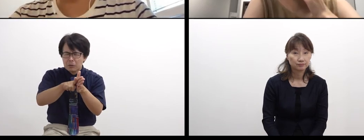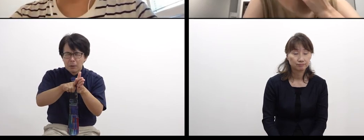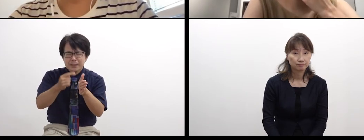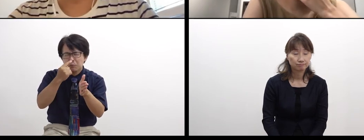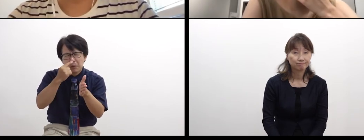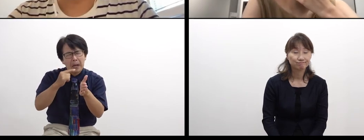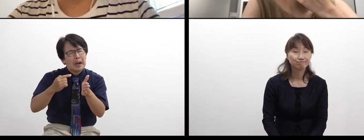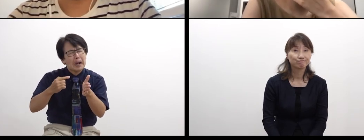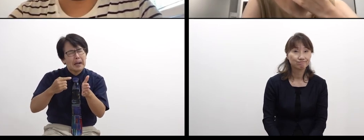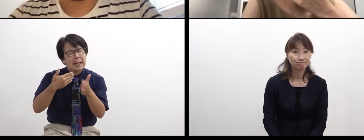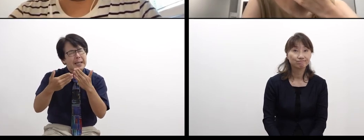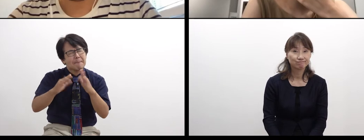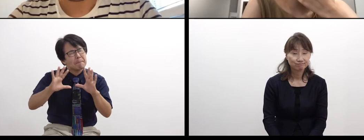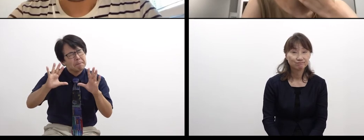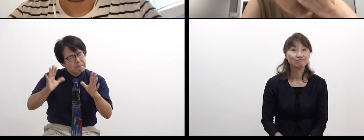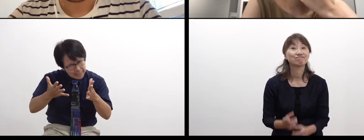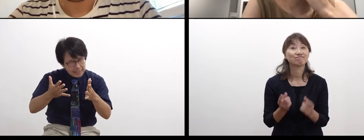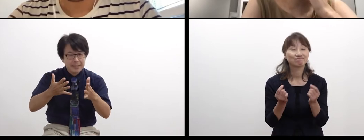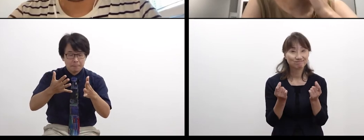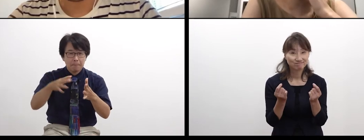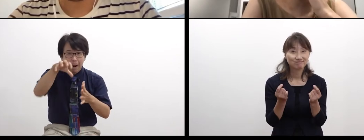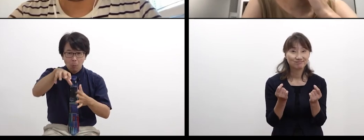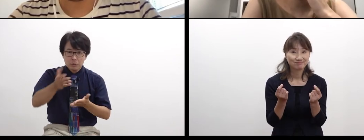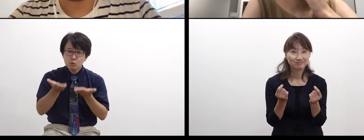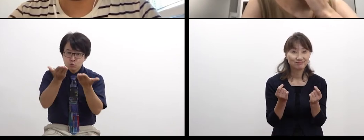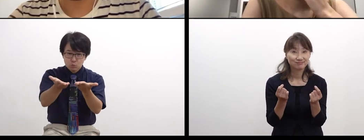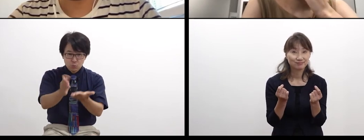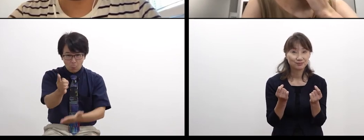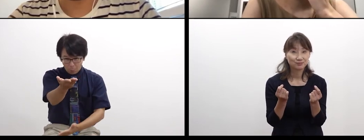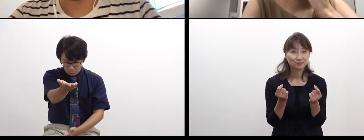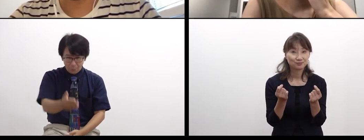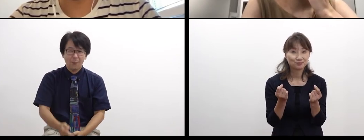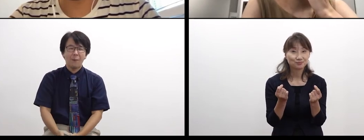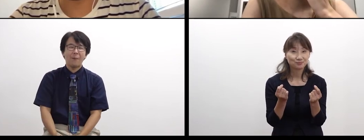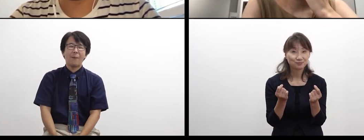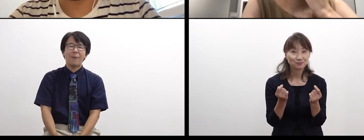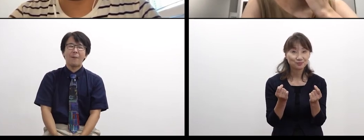Um, well…